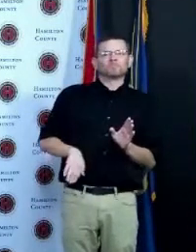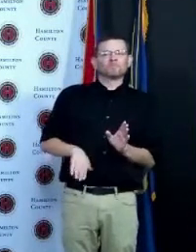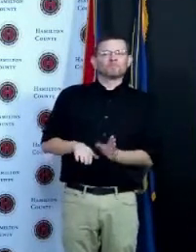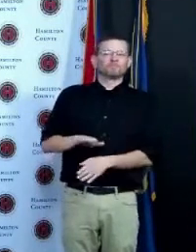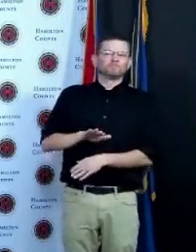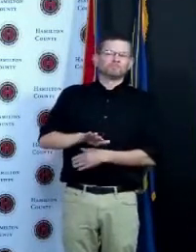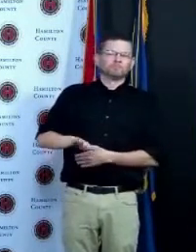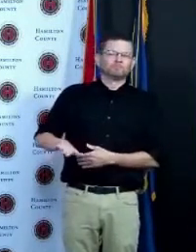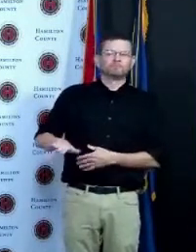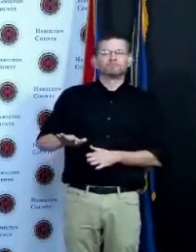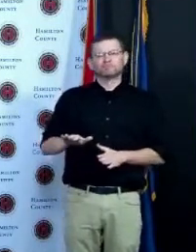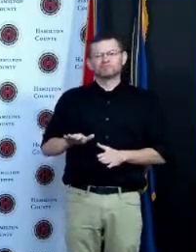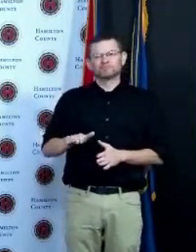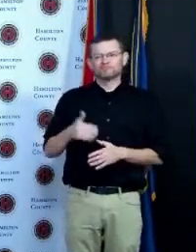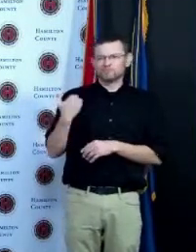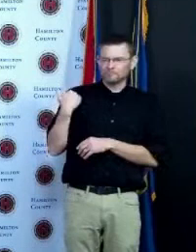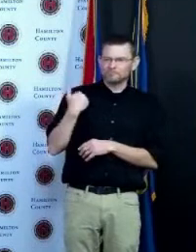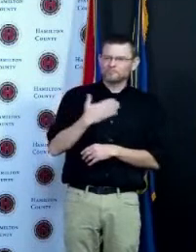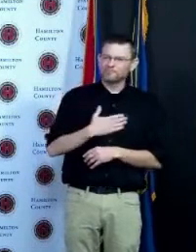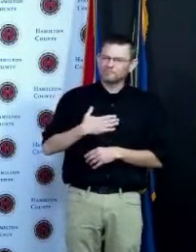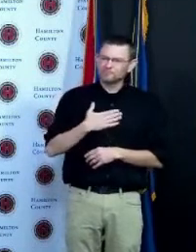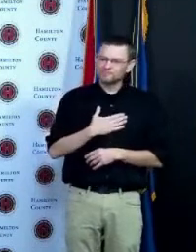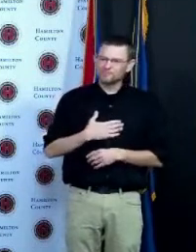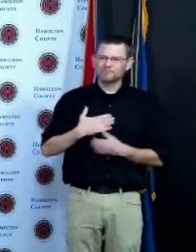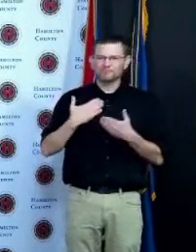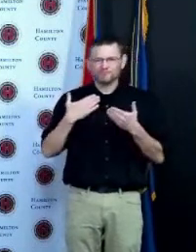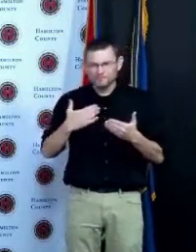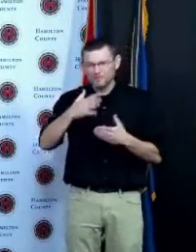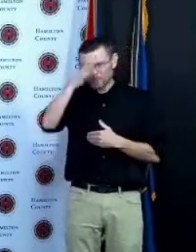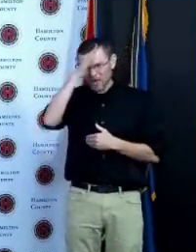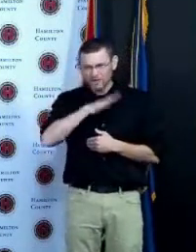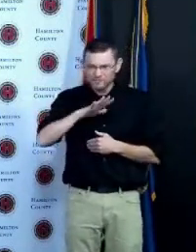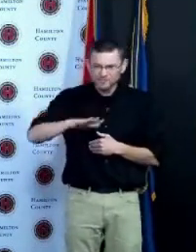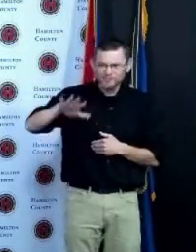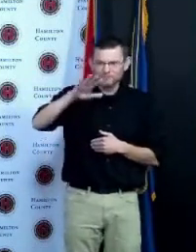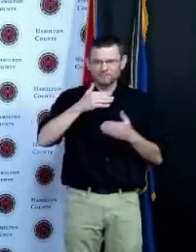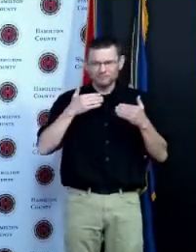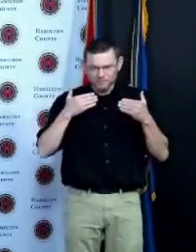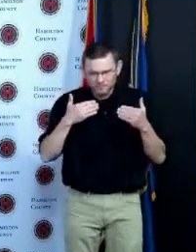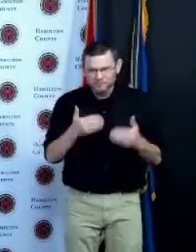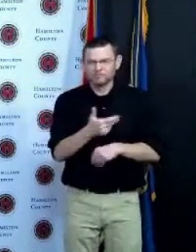even if you're a man even if you're disconnected even if you don't believe get this shot